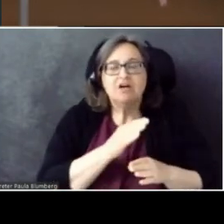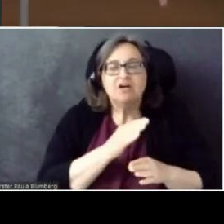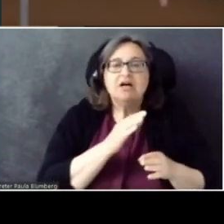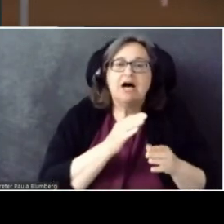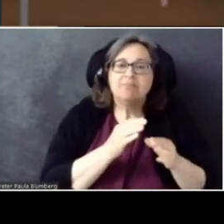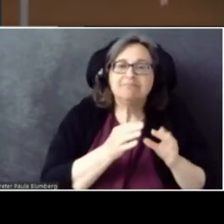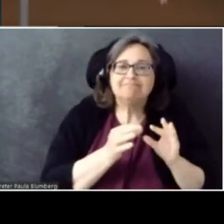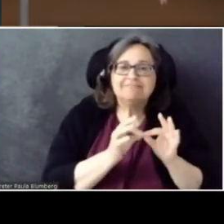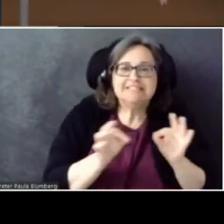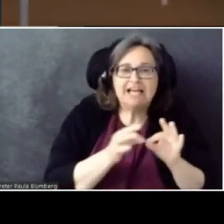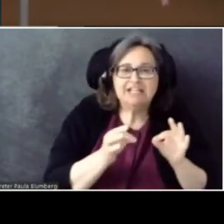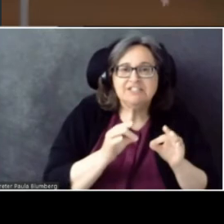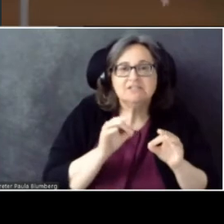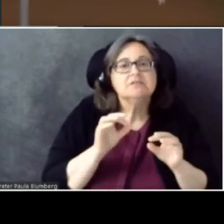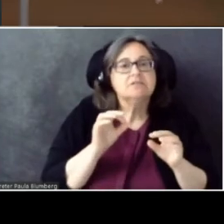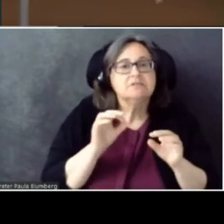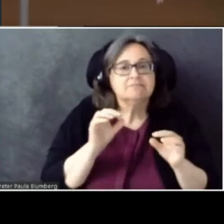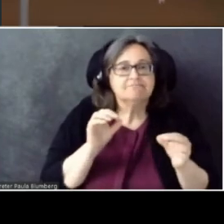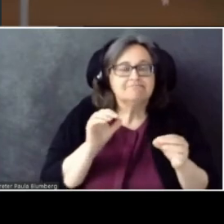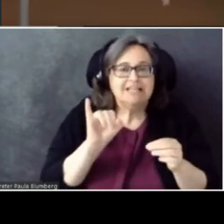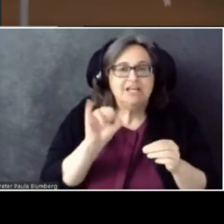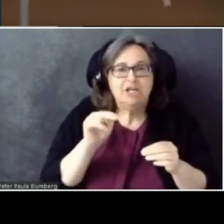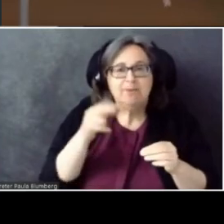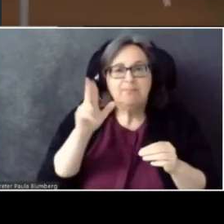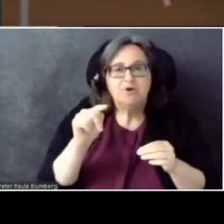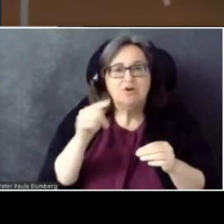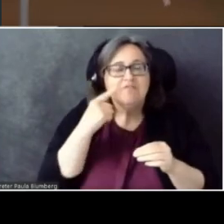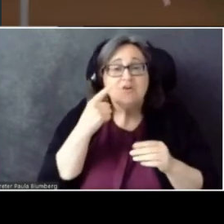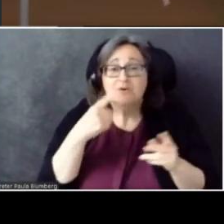But I want to leave you all with a thought.